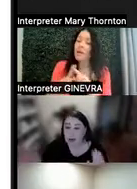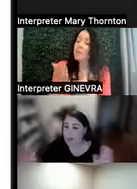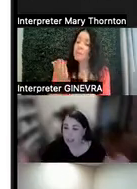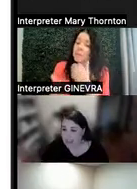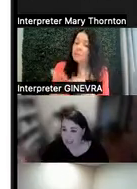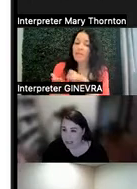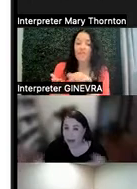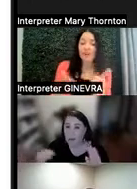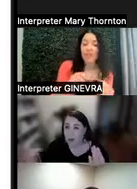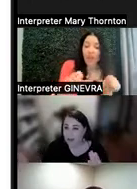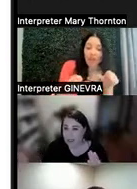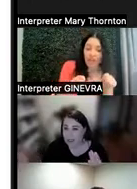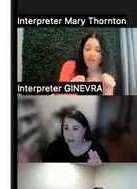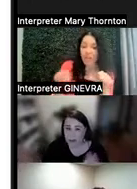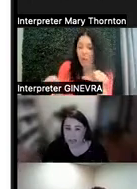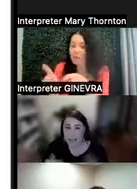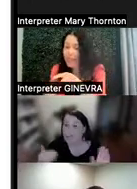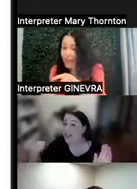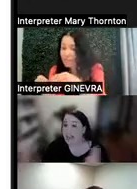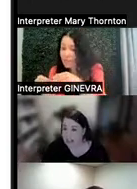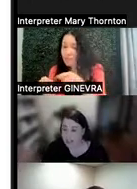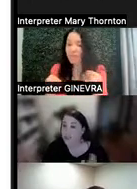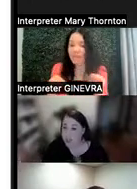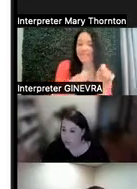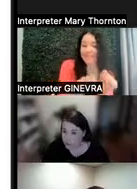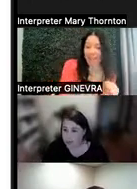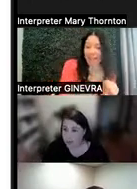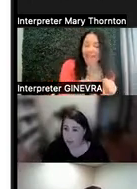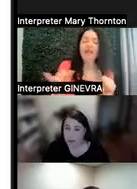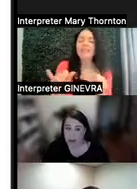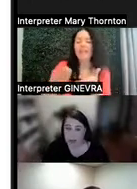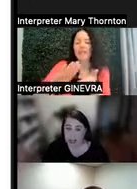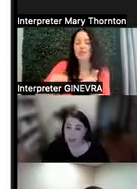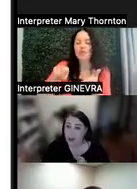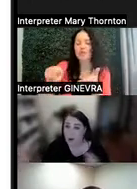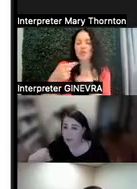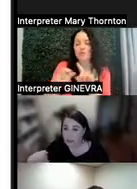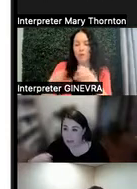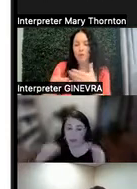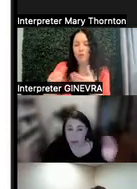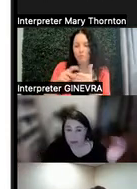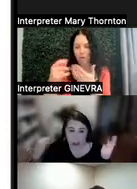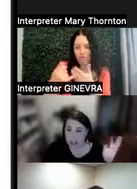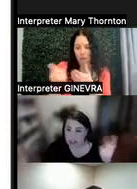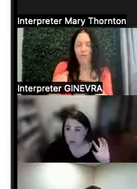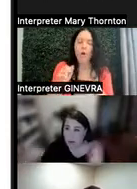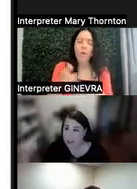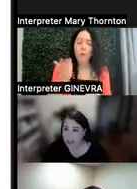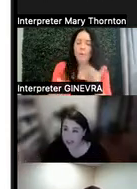we can be more flexible, like excusing you from the group project. Or maybe you don't turn in homework daily,